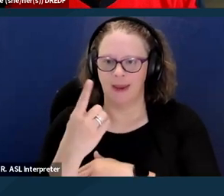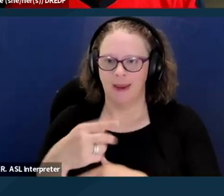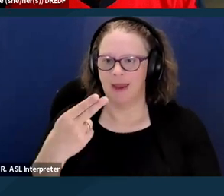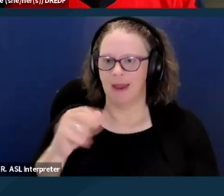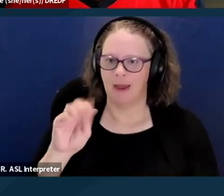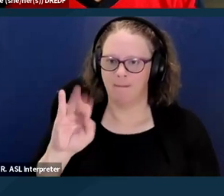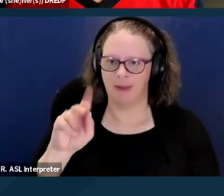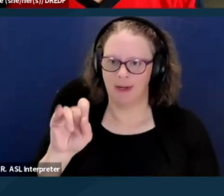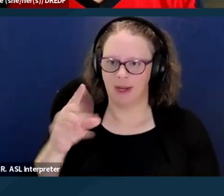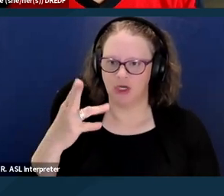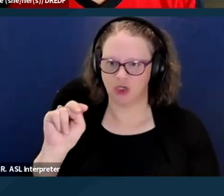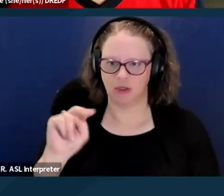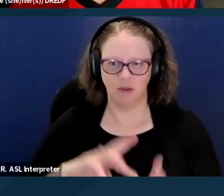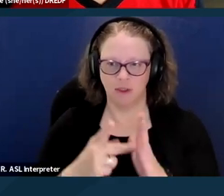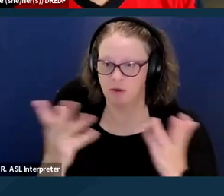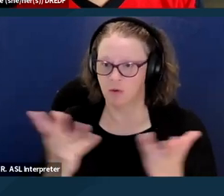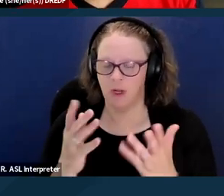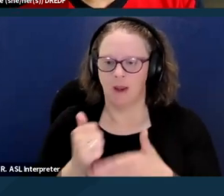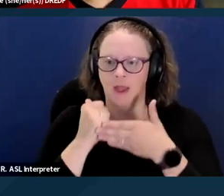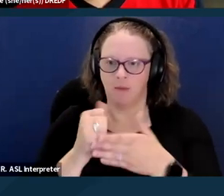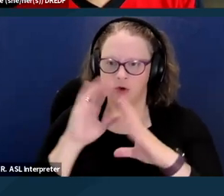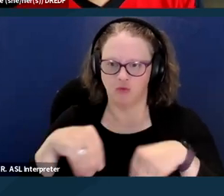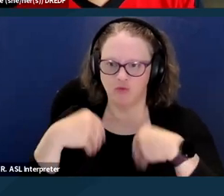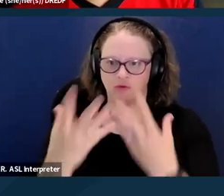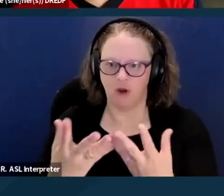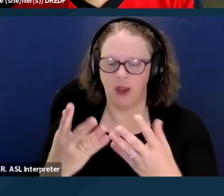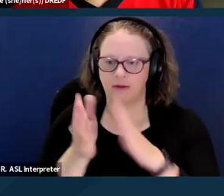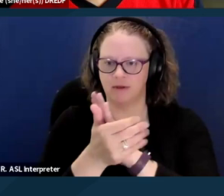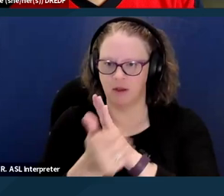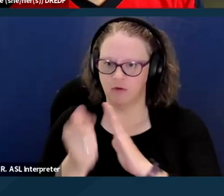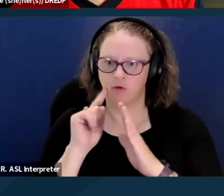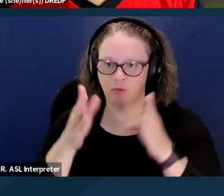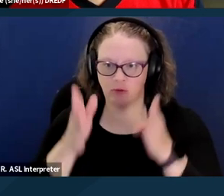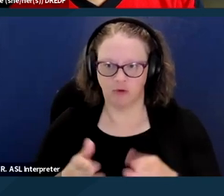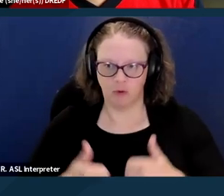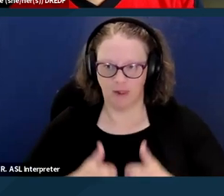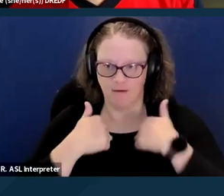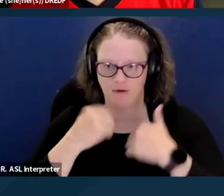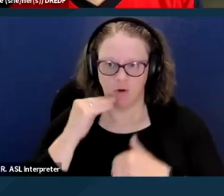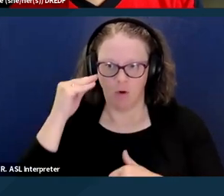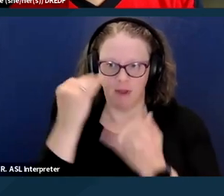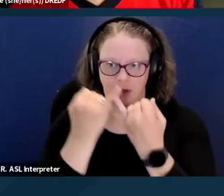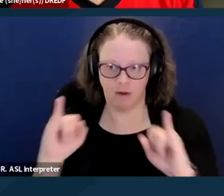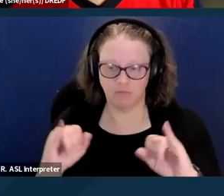helping provide skills to live at home and independently, so that can include mentoring on social,